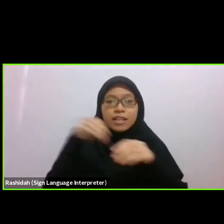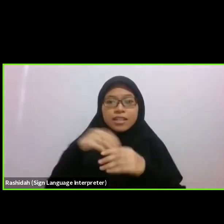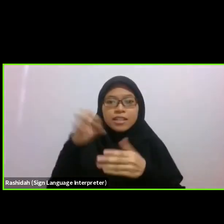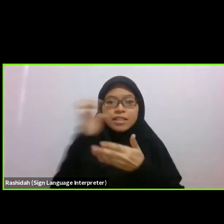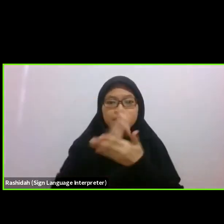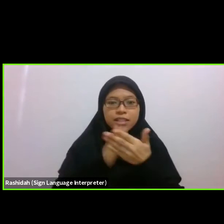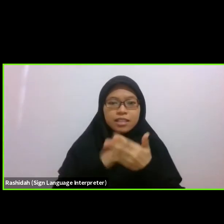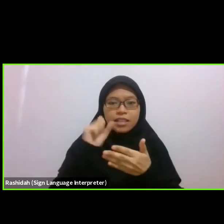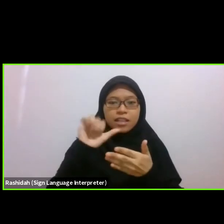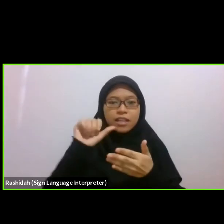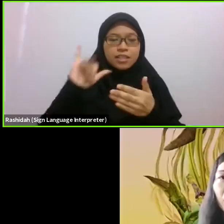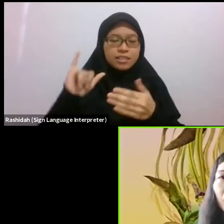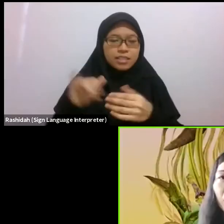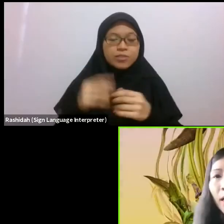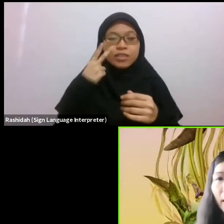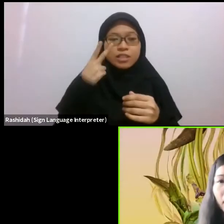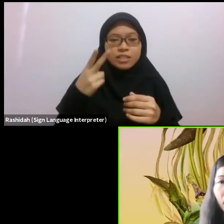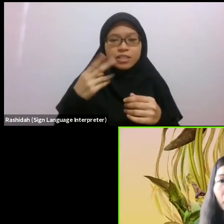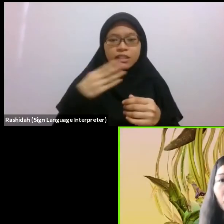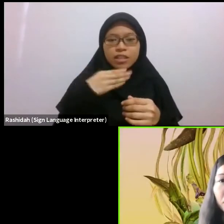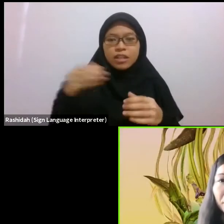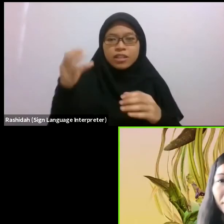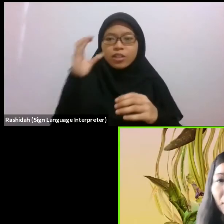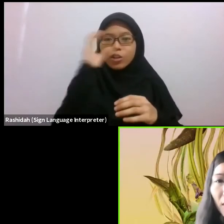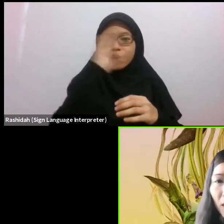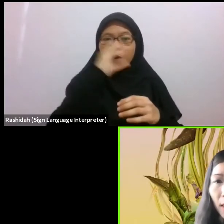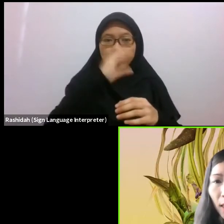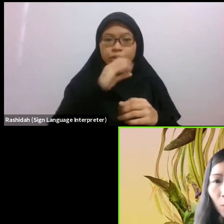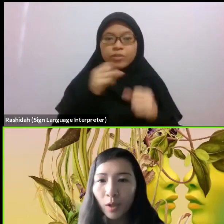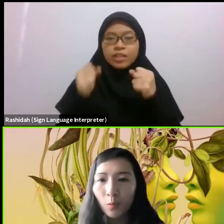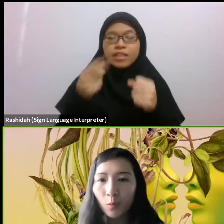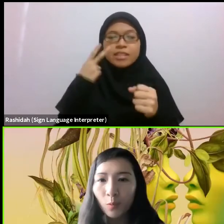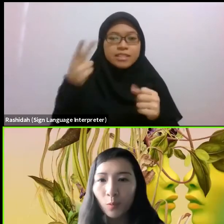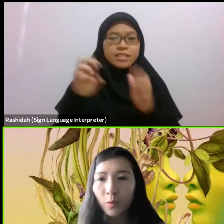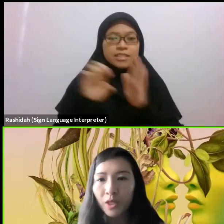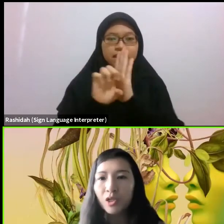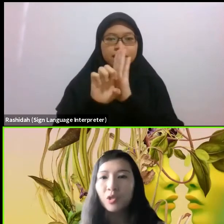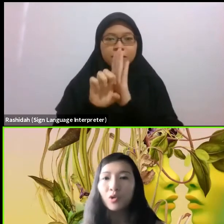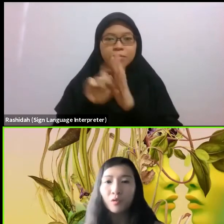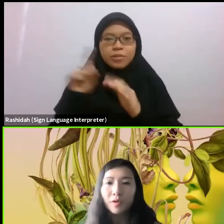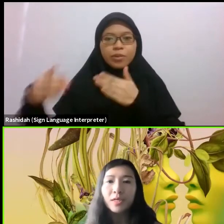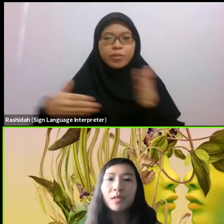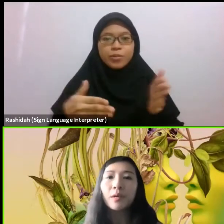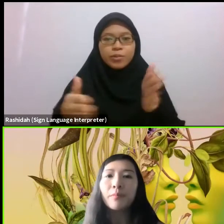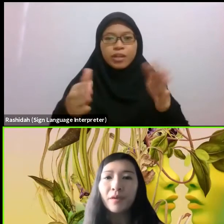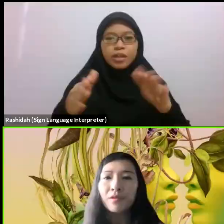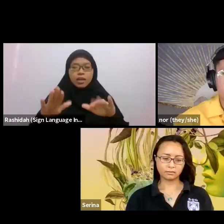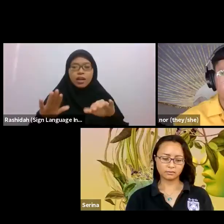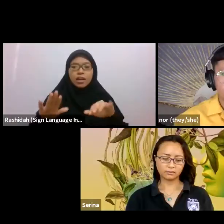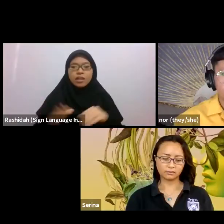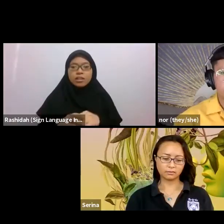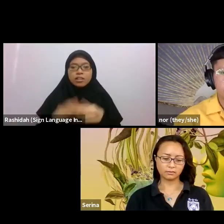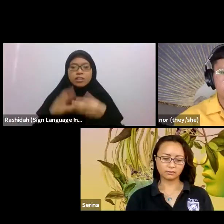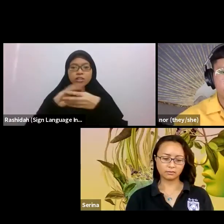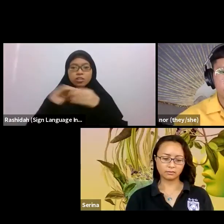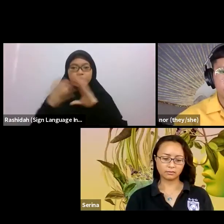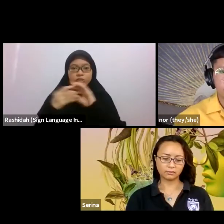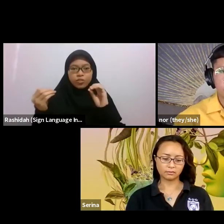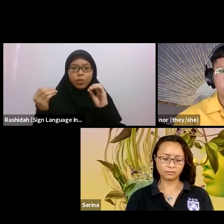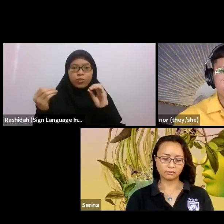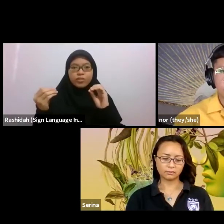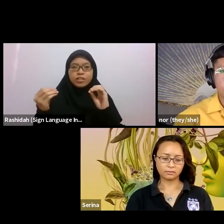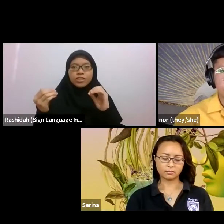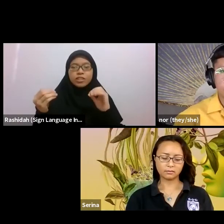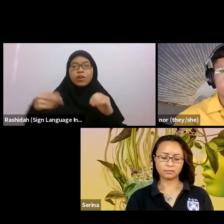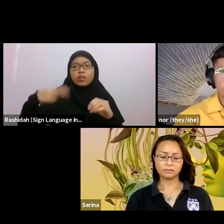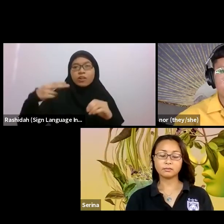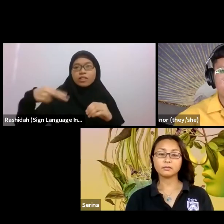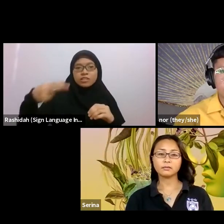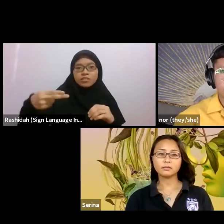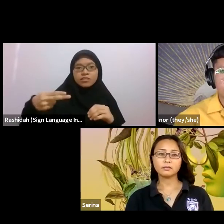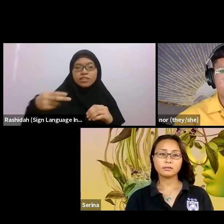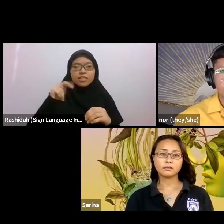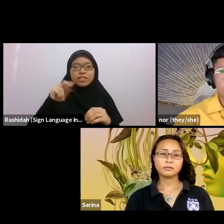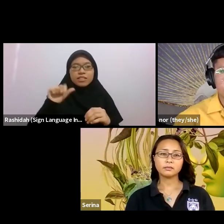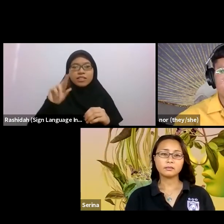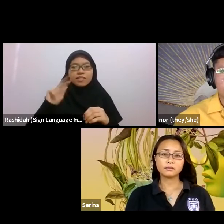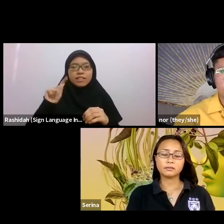this is one way in which stories, myths, rituals, or even histories, narratives, might remind us of our kinship to others.